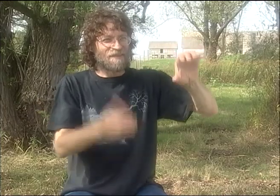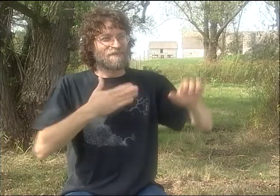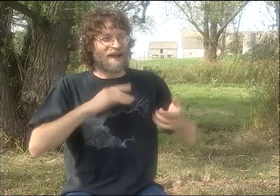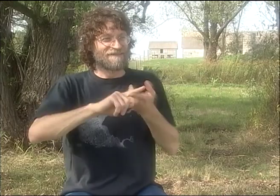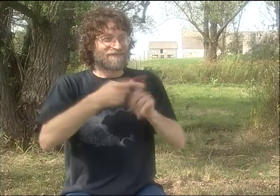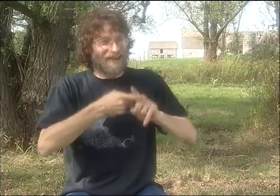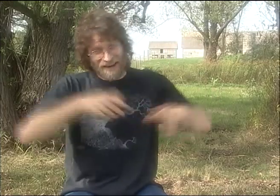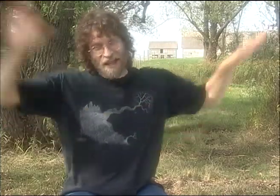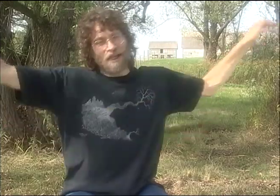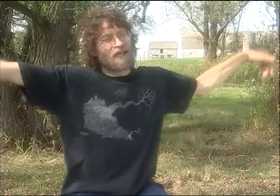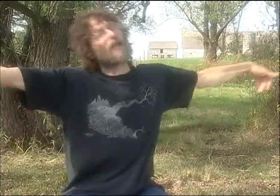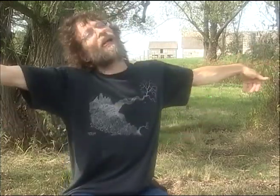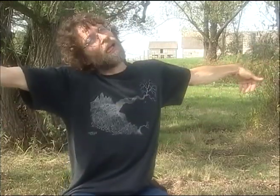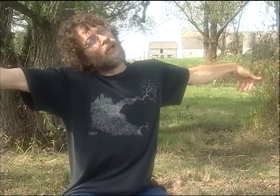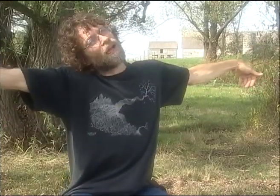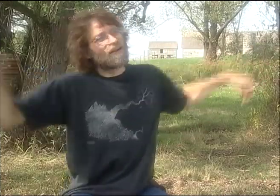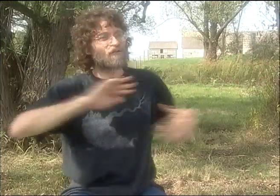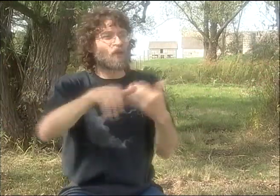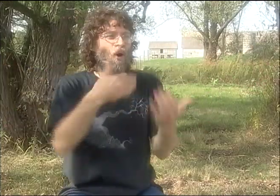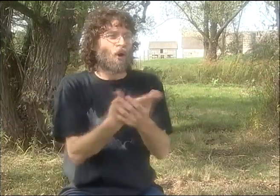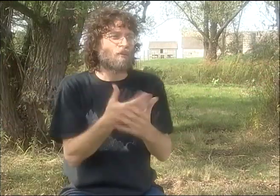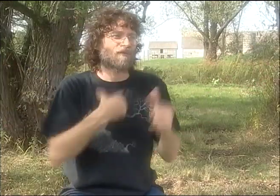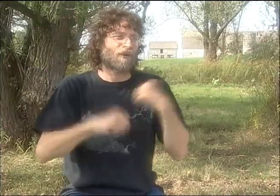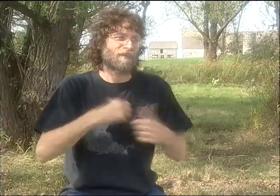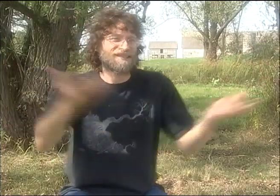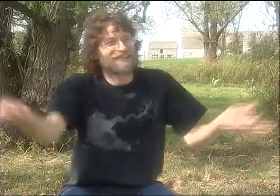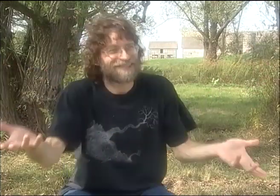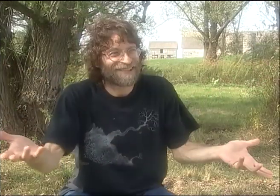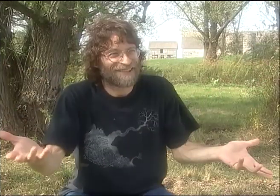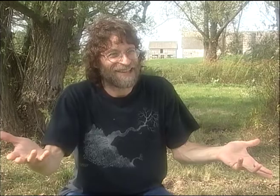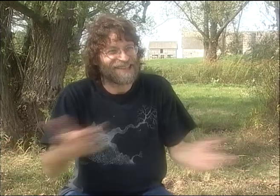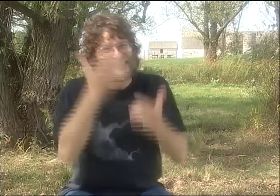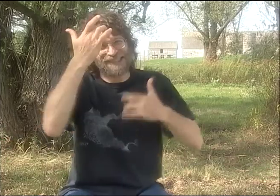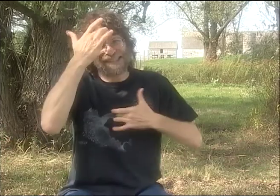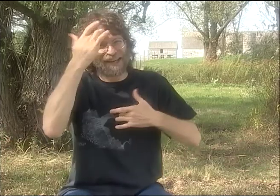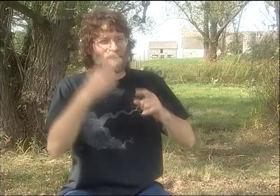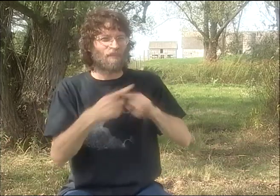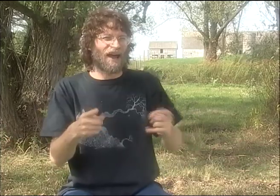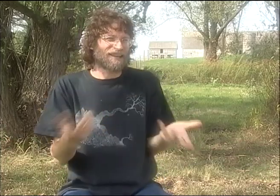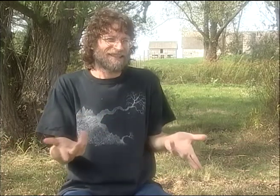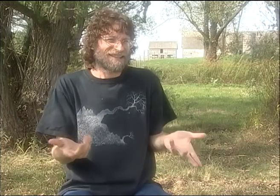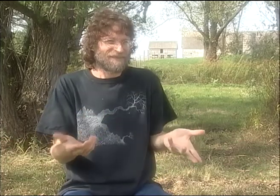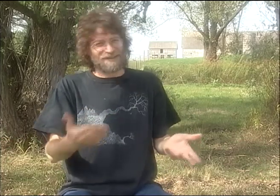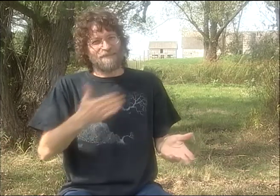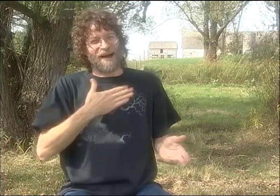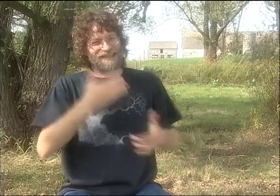WE HAD A CROSS ASSEMBLED BEHIND THE WEDDING COUPLE, AND MY FRIEND GOT UP AND WAS KIND OF HANGING